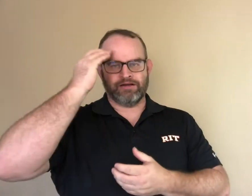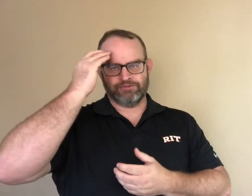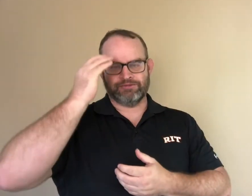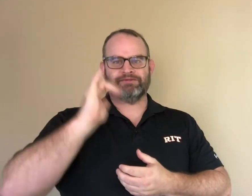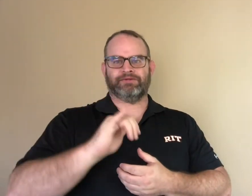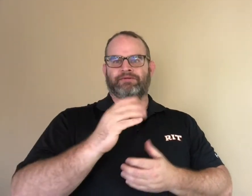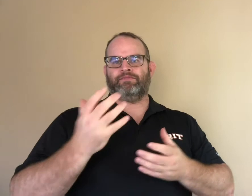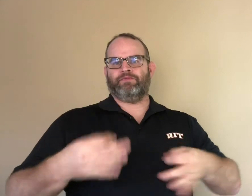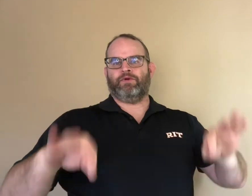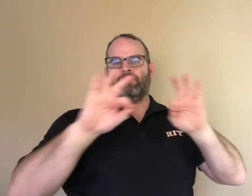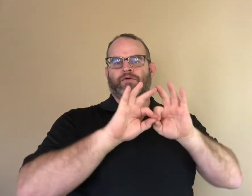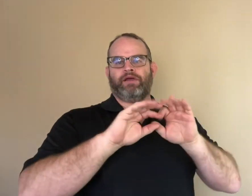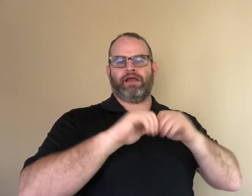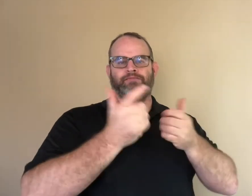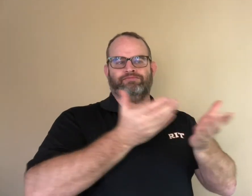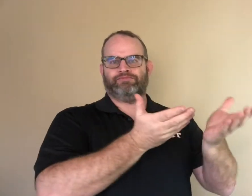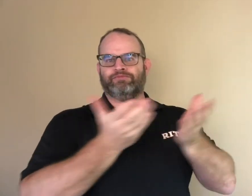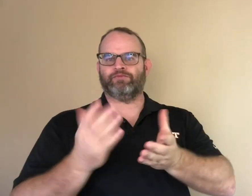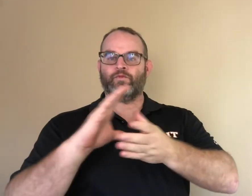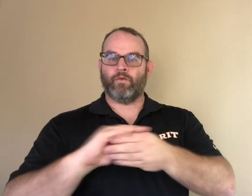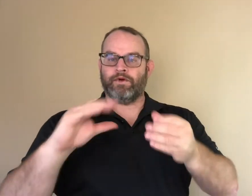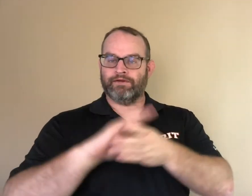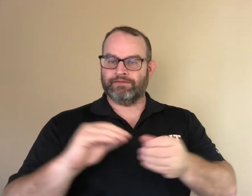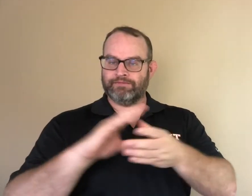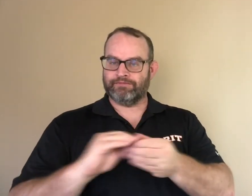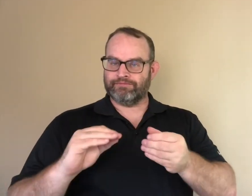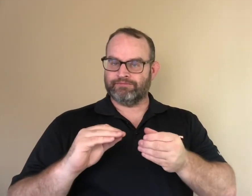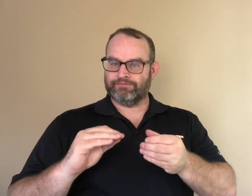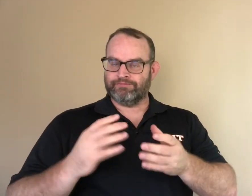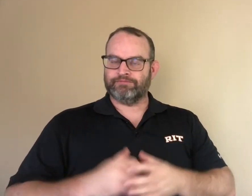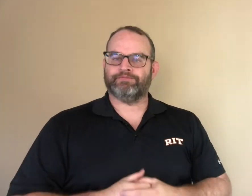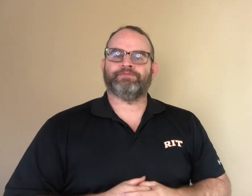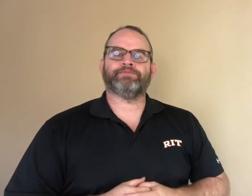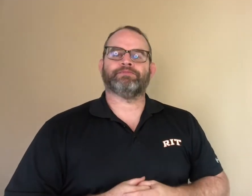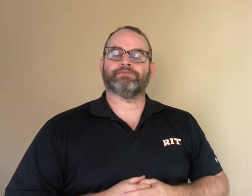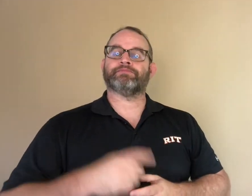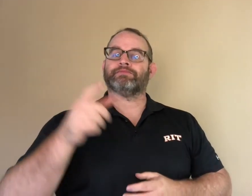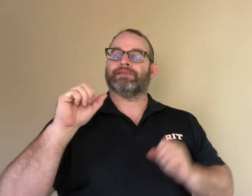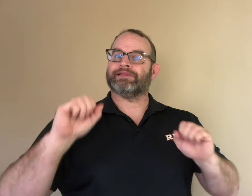The knowledge has STEM knowledge that needs to be included in stories.